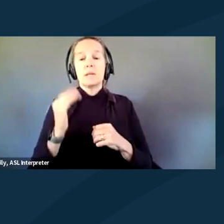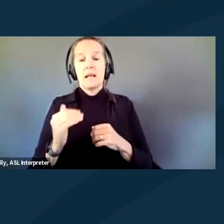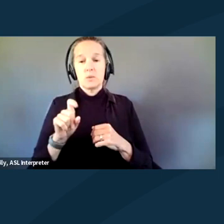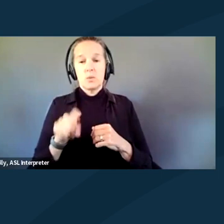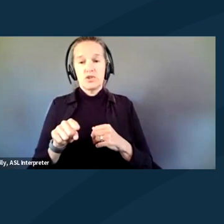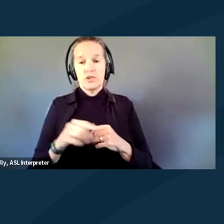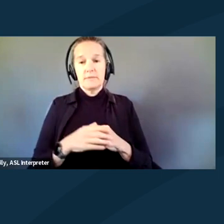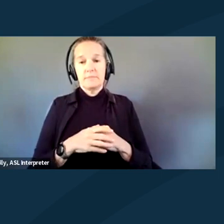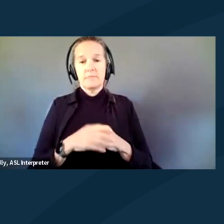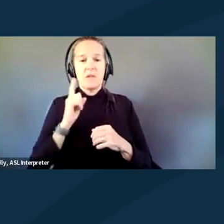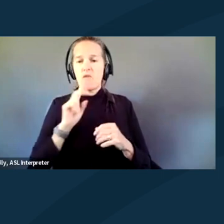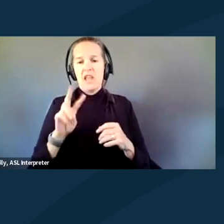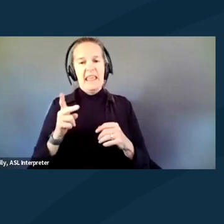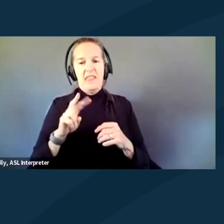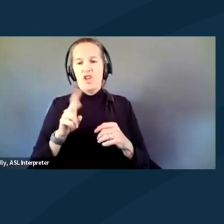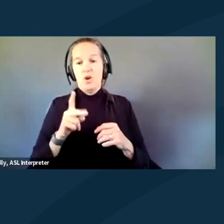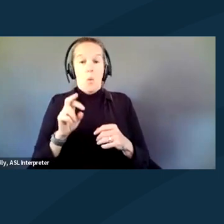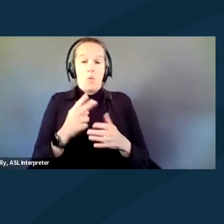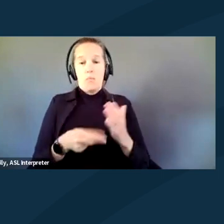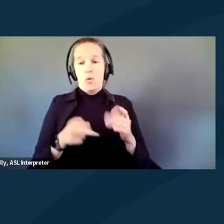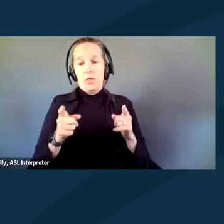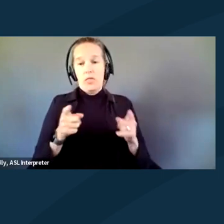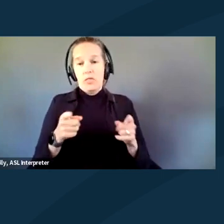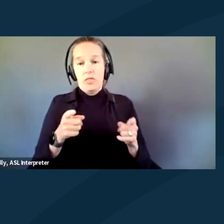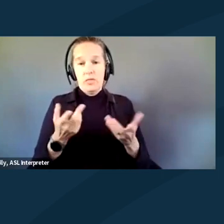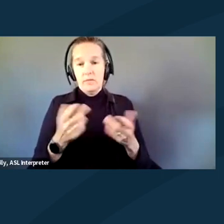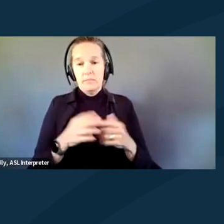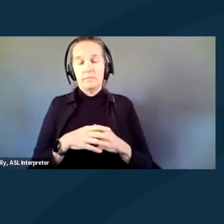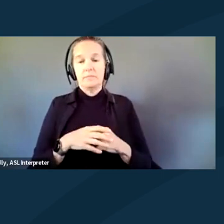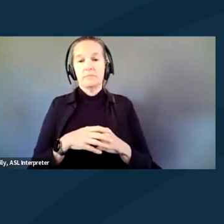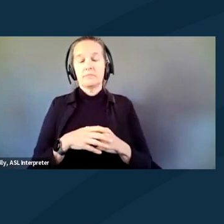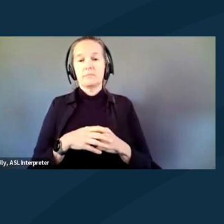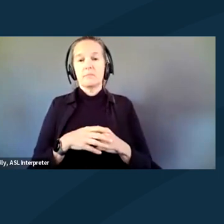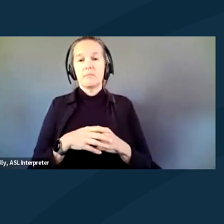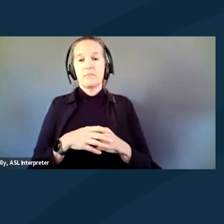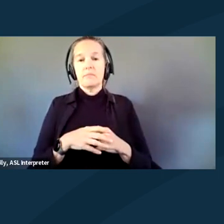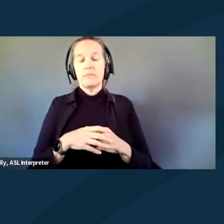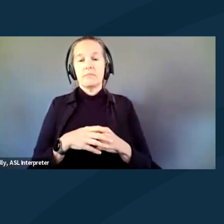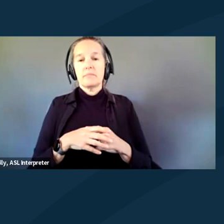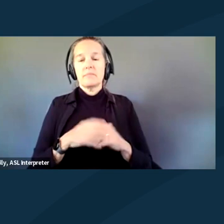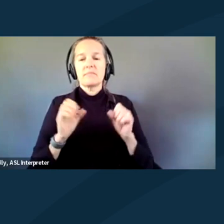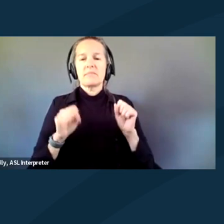and this is for either of you or both, if you have an answer, can you just briefly discuss the distinction